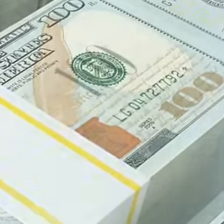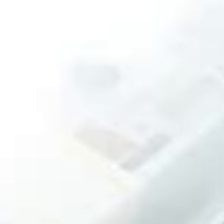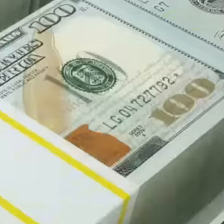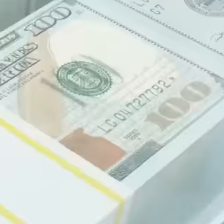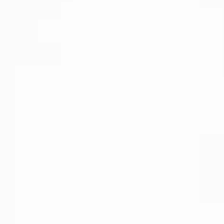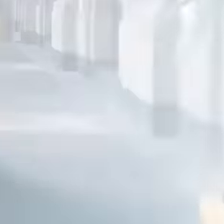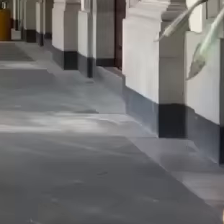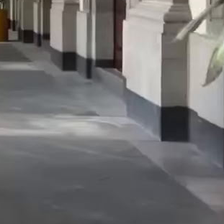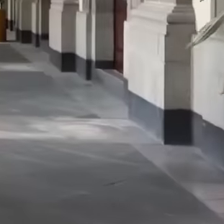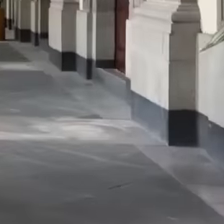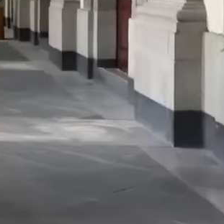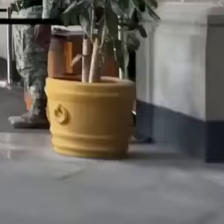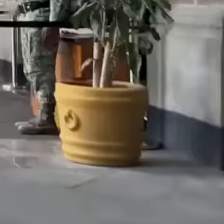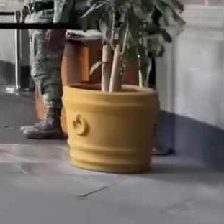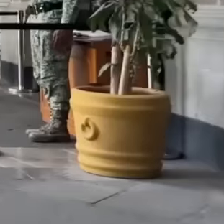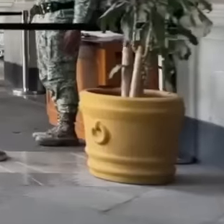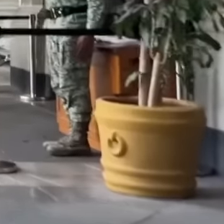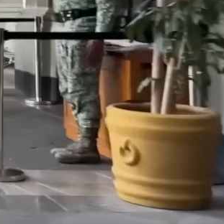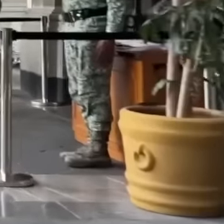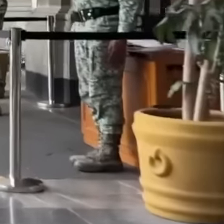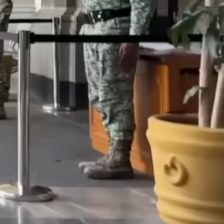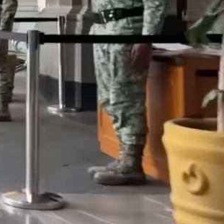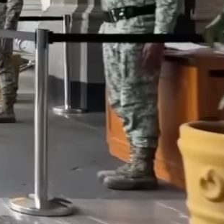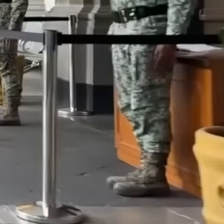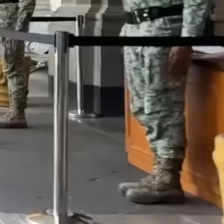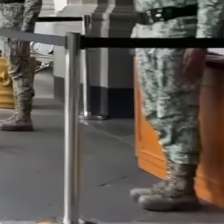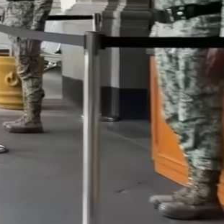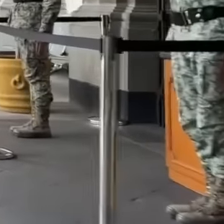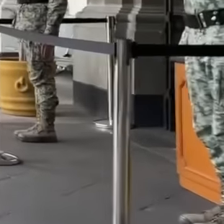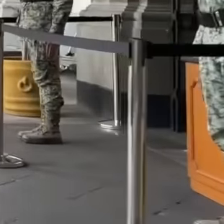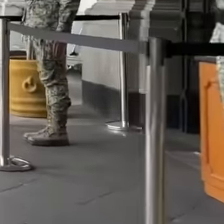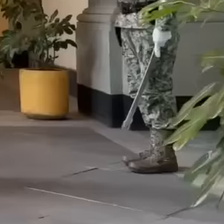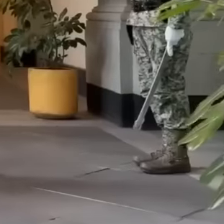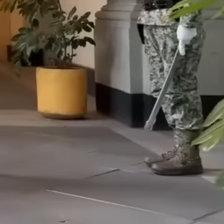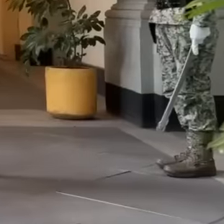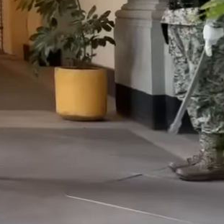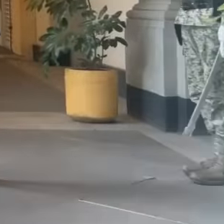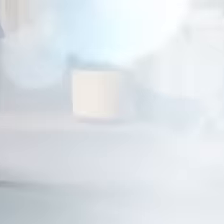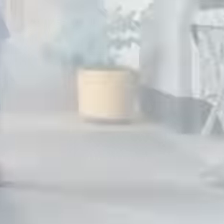with the arrival of the president of Mexico Claudia sham again